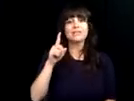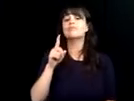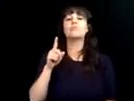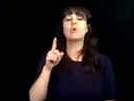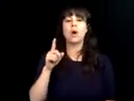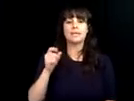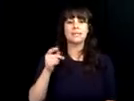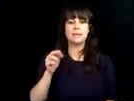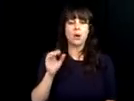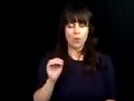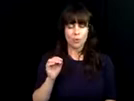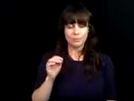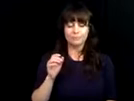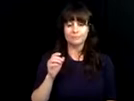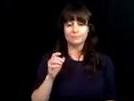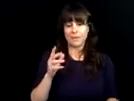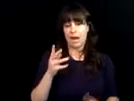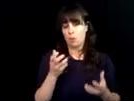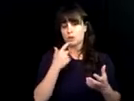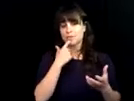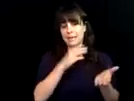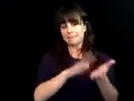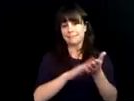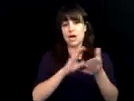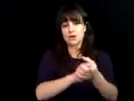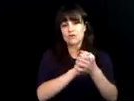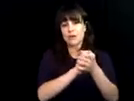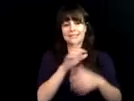more employment opportunities. >> This is Matt